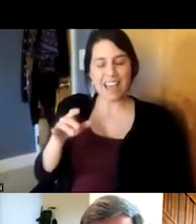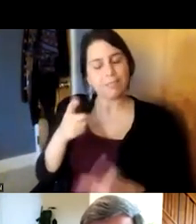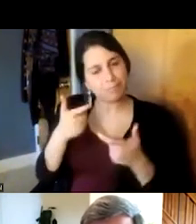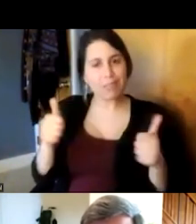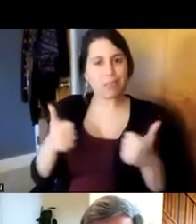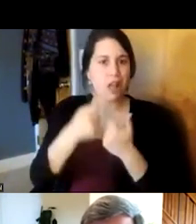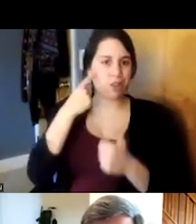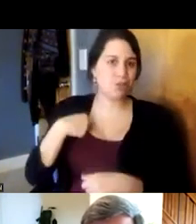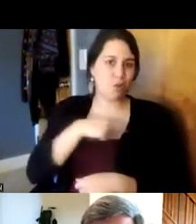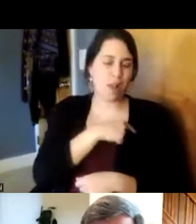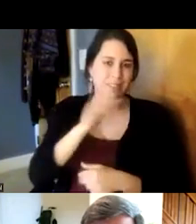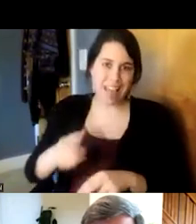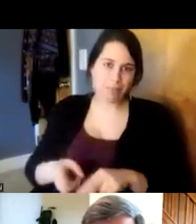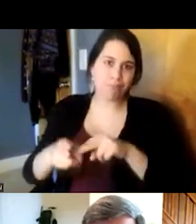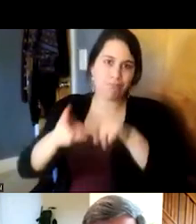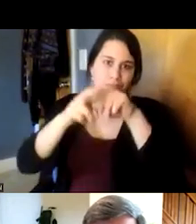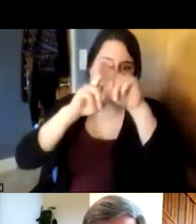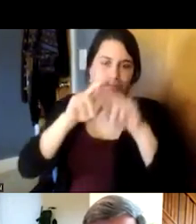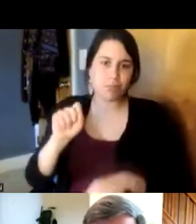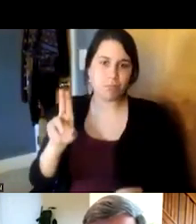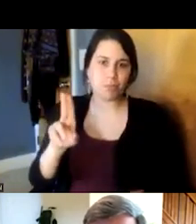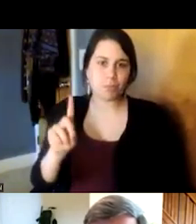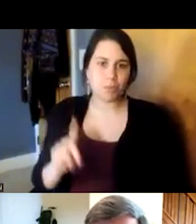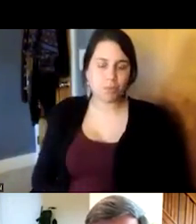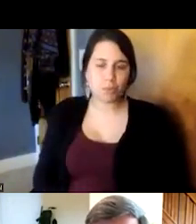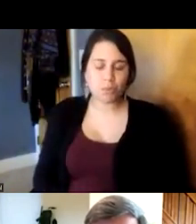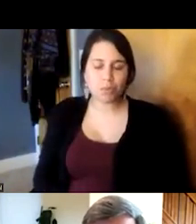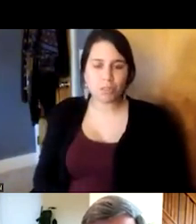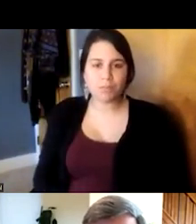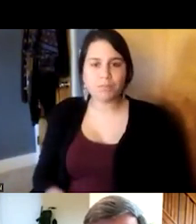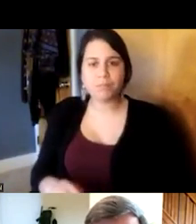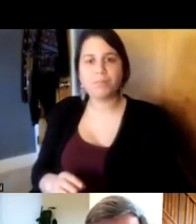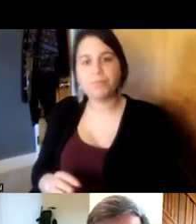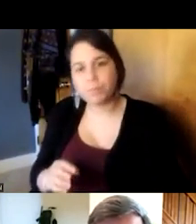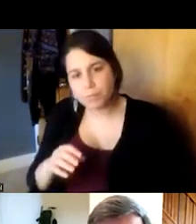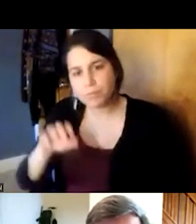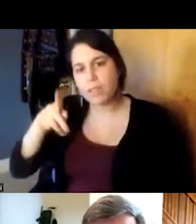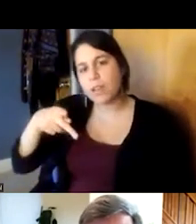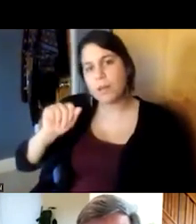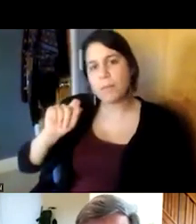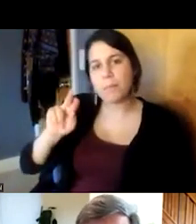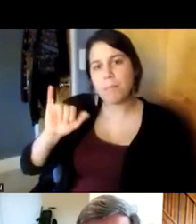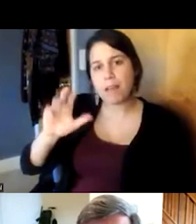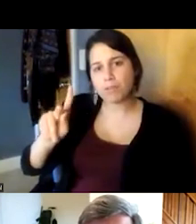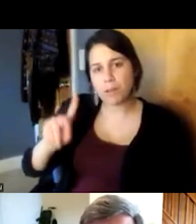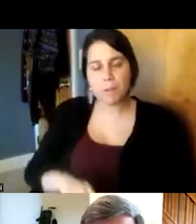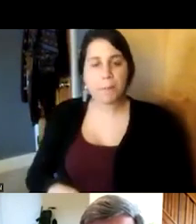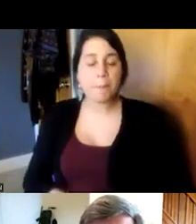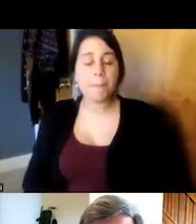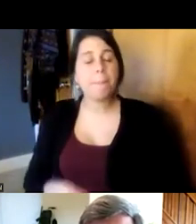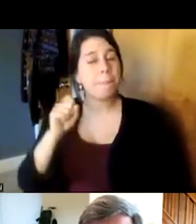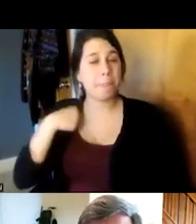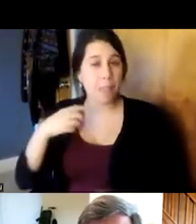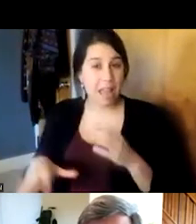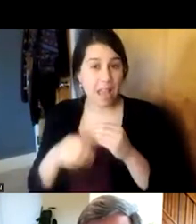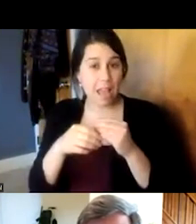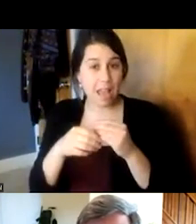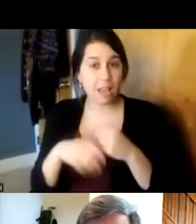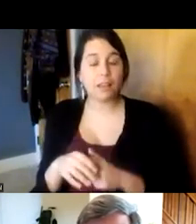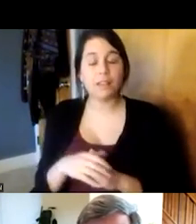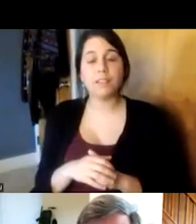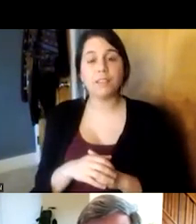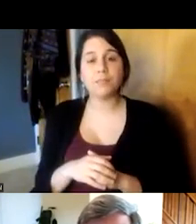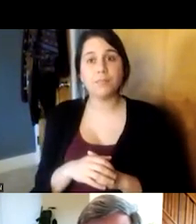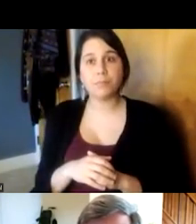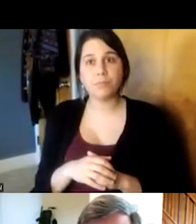uh for us i think you know i would add that in you know in addition to the unique challenges that